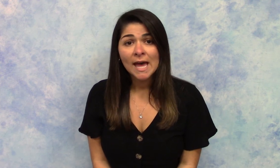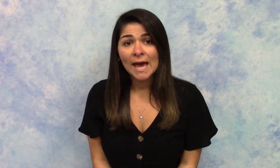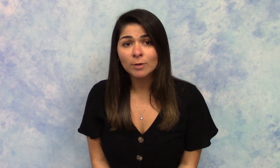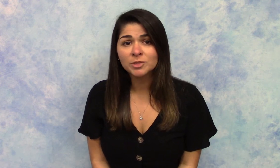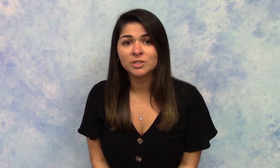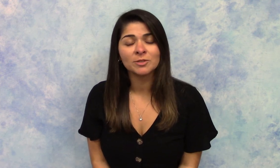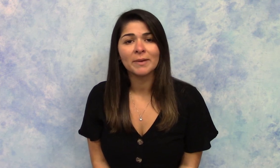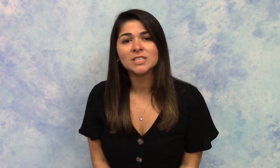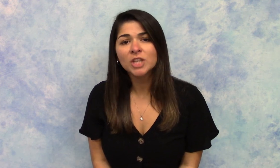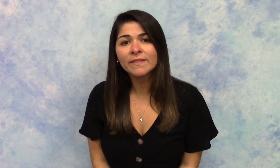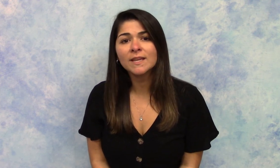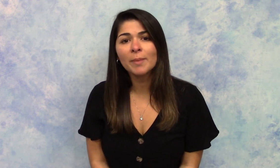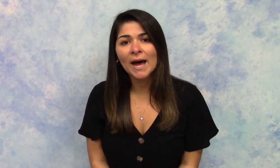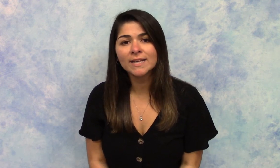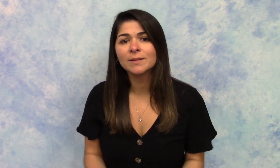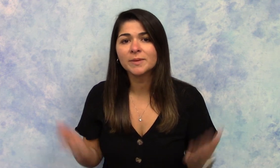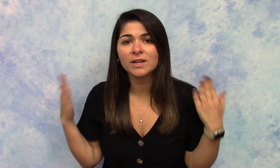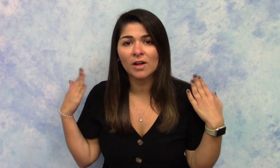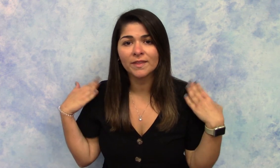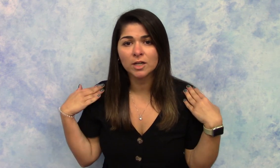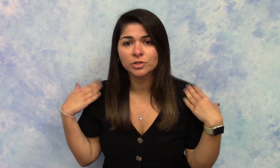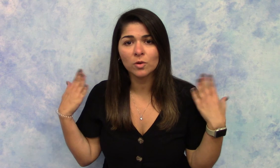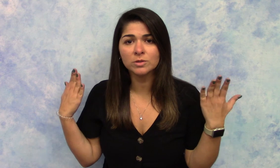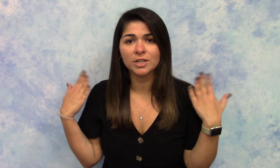Help children by gently patting the beat on their shoulders